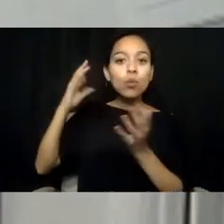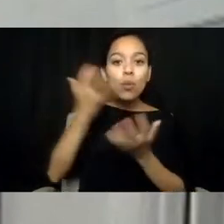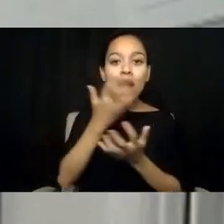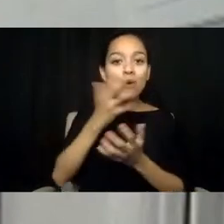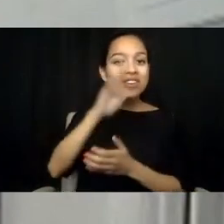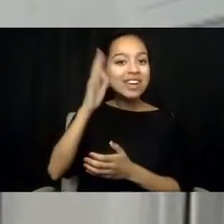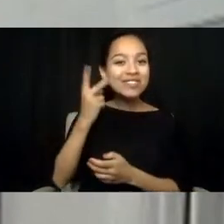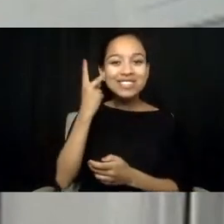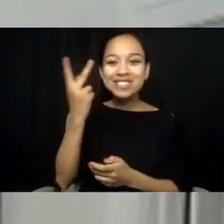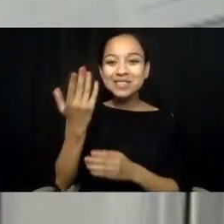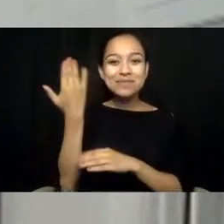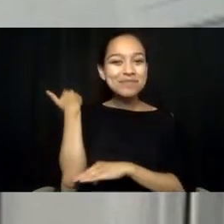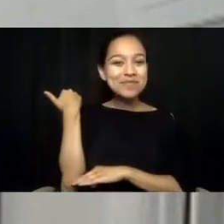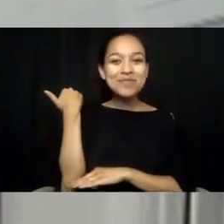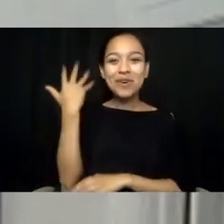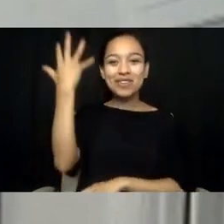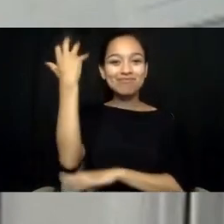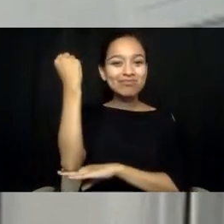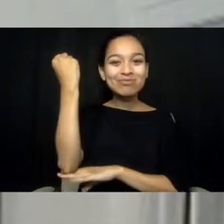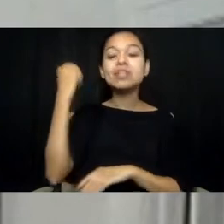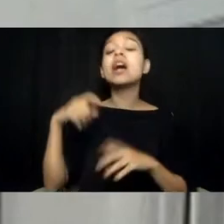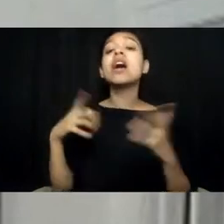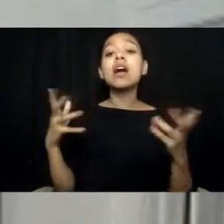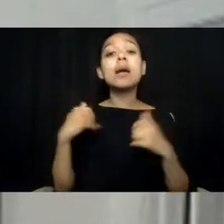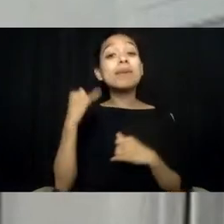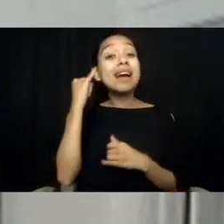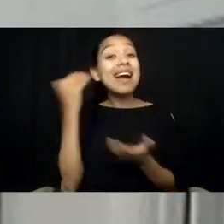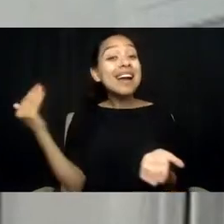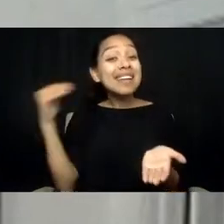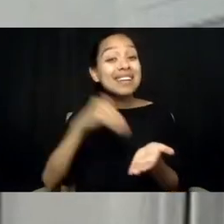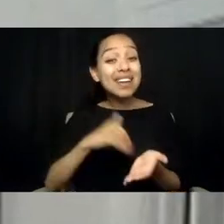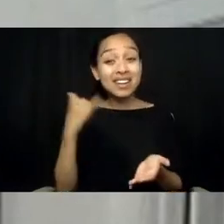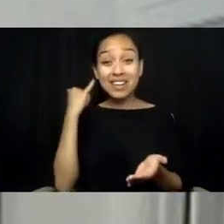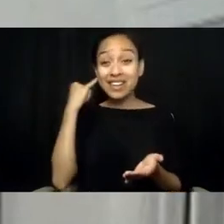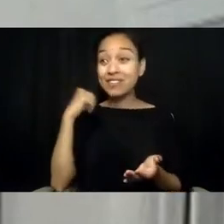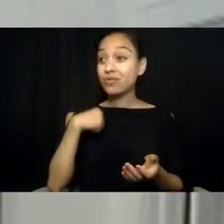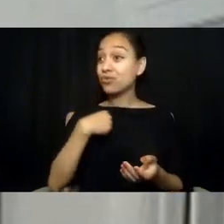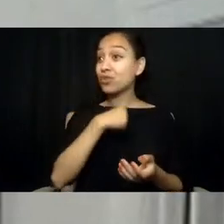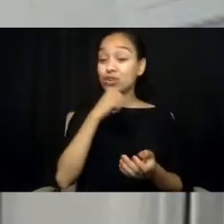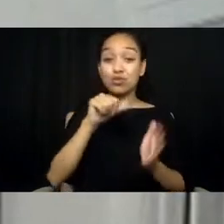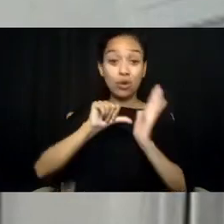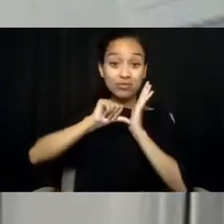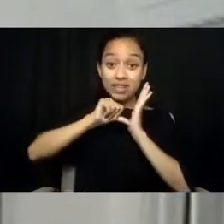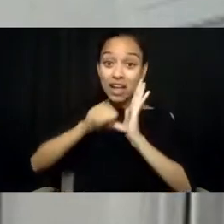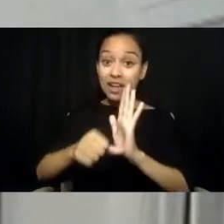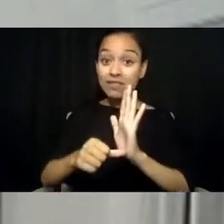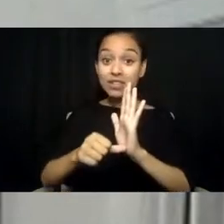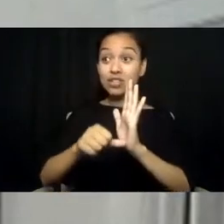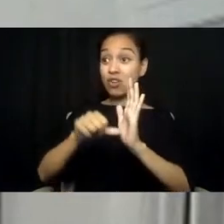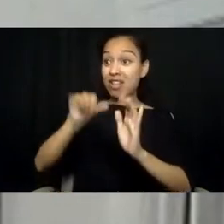But again, if we do not insist that that be built into a more equitable system,